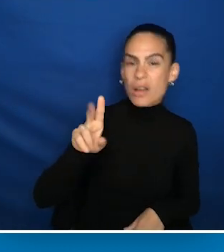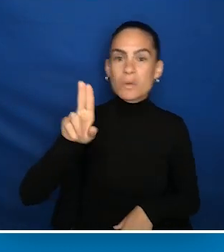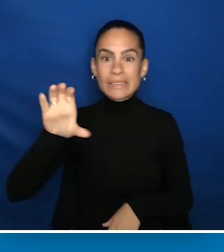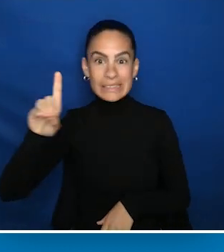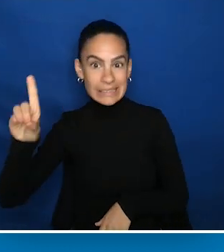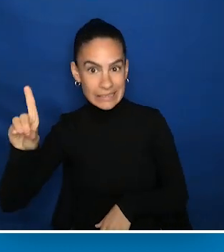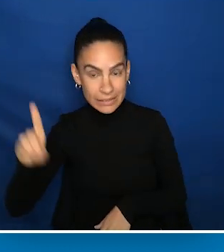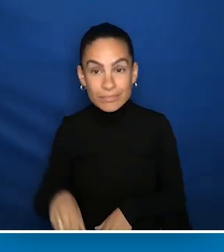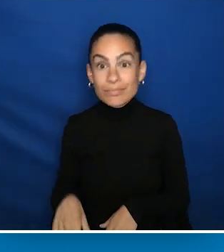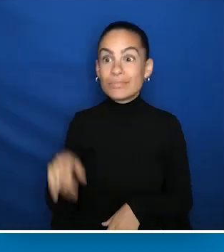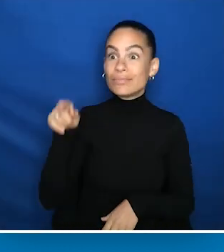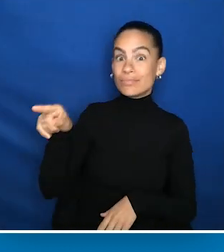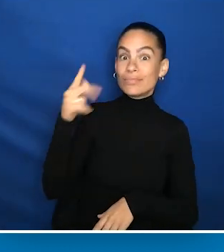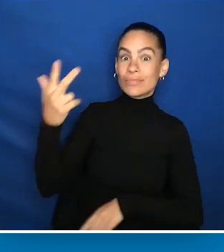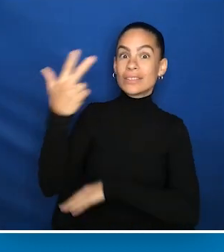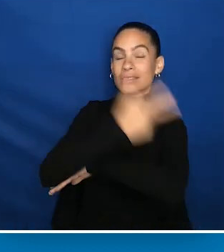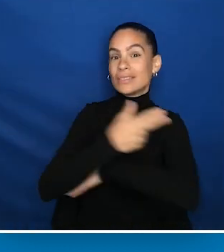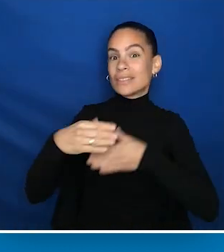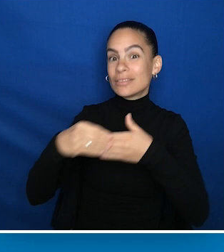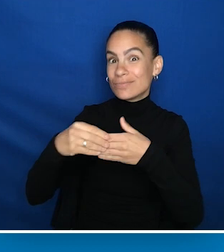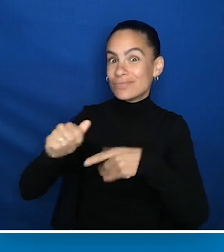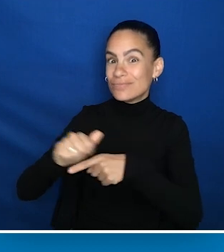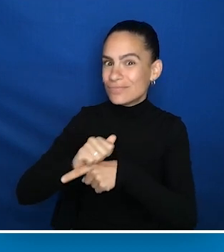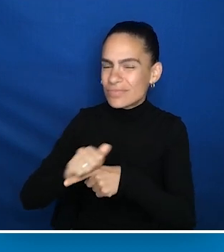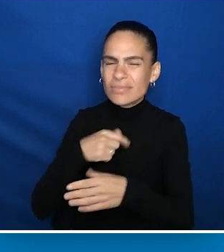leadership intensive that I learned so much about disability.